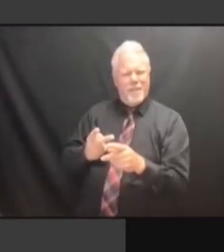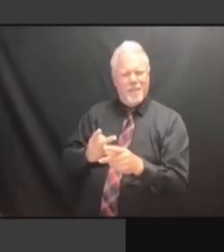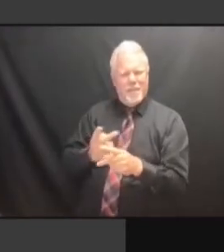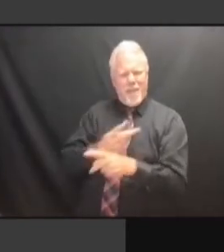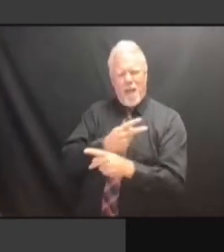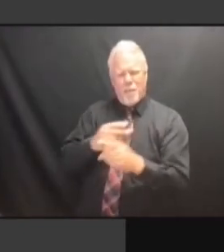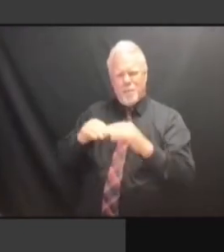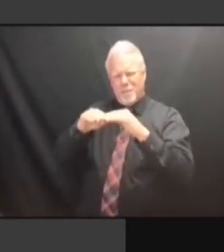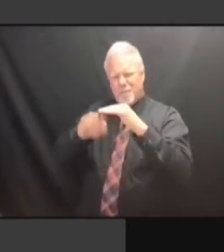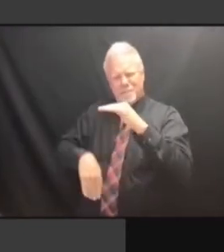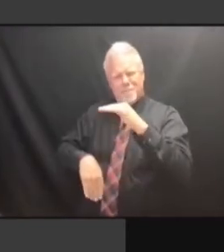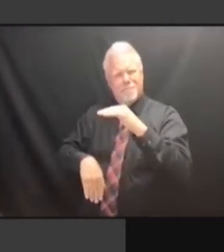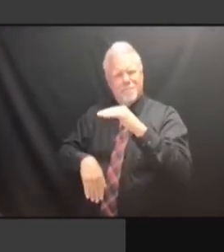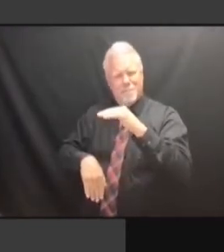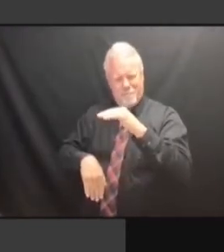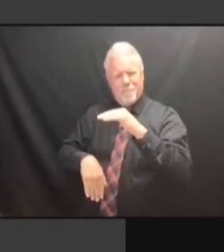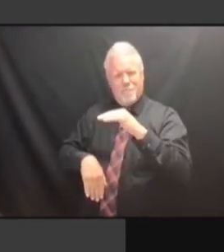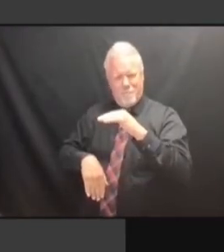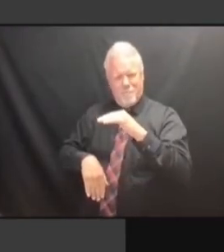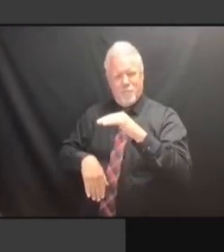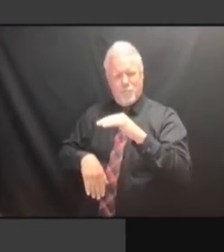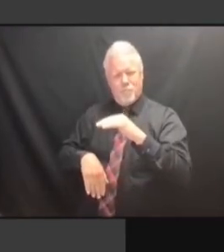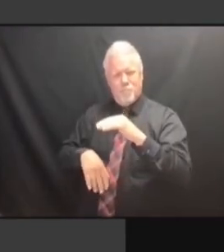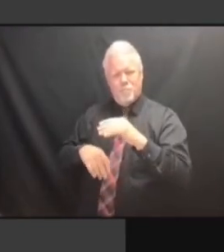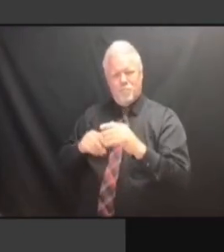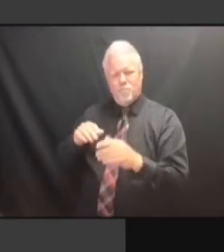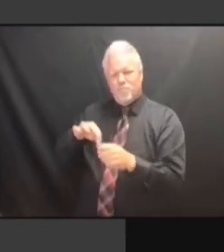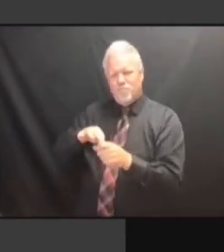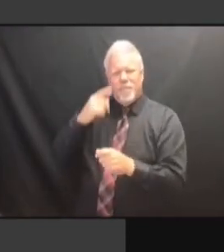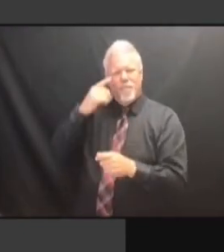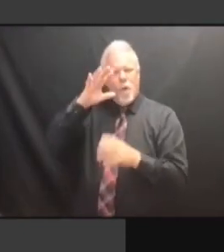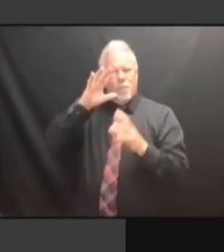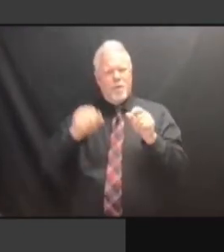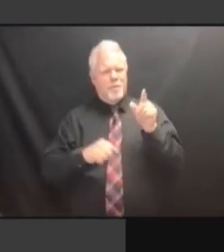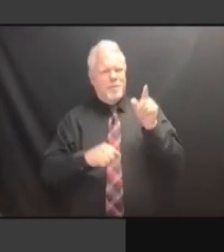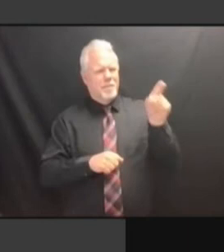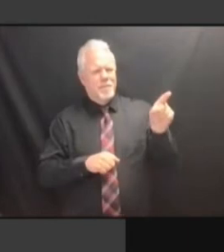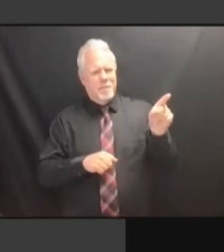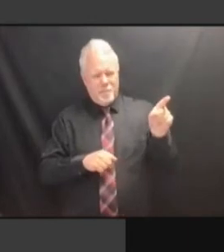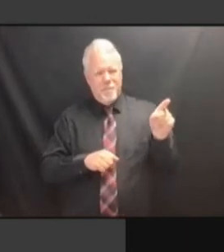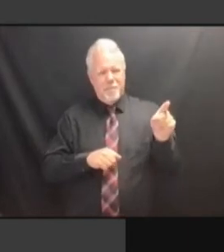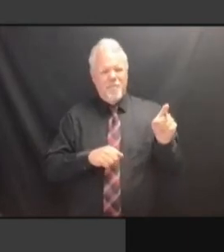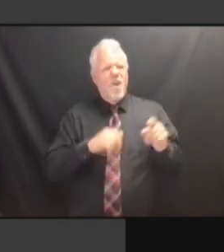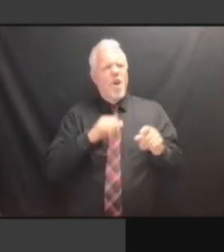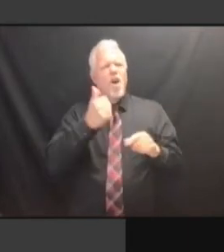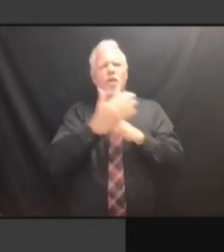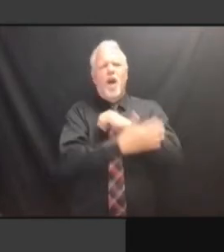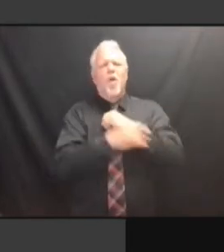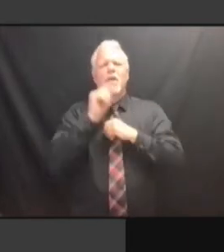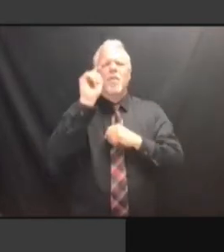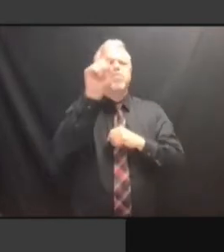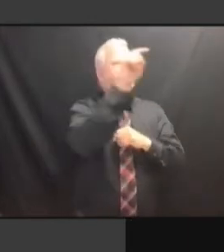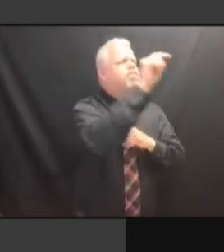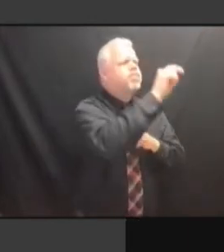THAT'S SOMETHING WE SHOULD THAT'S SOMETHING WE SHOULD FOLLOW THAT'S SOMETHING WE SHOULD FOLLOW UP THAT'S SOMETHING WE SHOULD FOLLOW UP ON. FOLLOW UP ON. FOLLOW UP ON. SO FOLLOW UP ON. SO I FOLLOW UP ON. SO I CALLED FOLLOW UP ON. SO I CALLED SUE FOLLOW UP ON. SO I CALLED SUE BARON, FOLLOW UP ON. SO I CALLED SUE BARON, THE SO I CALLED SUE BARON, THE SO I CALLED SUE BARON, THE ORANGE SO I CALLED SUE BARON, THE ORANGE COUNTY